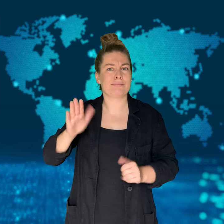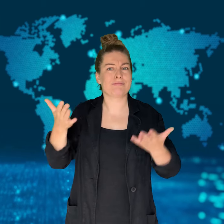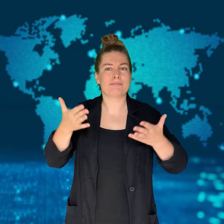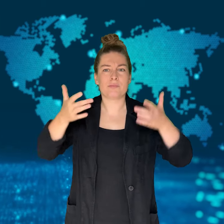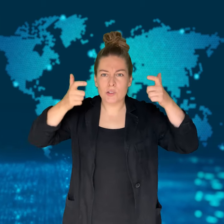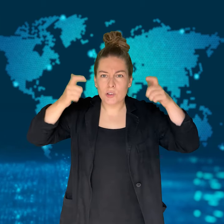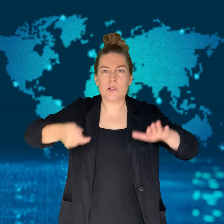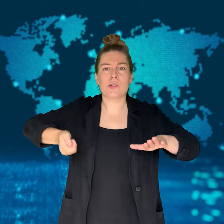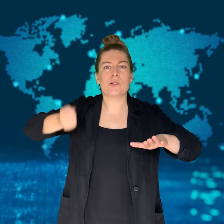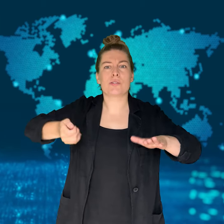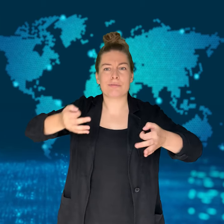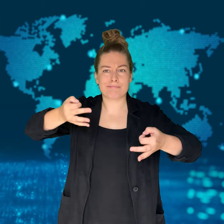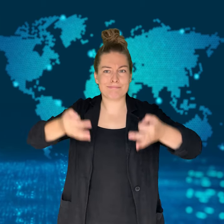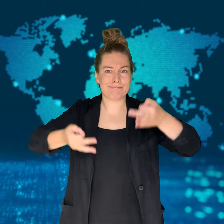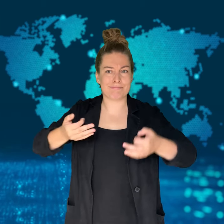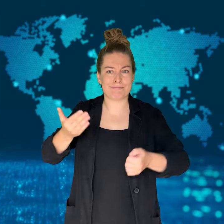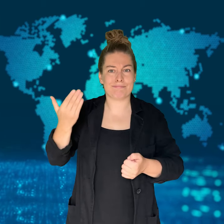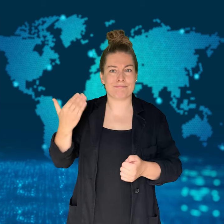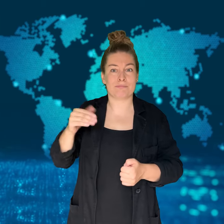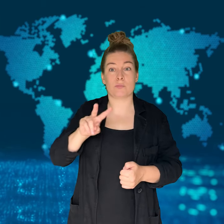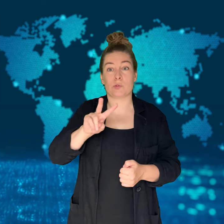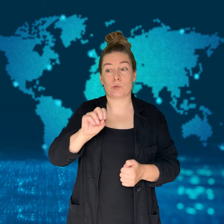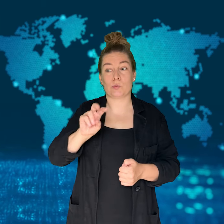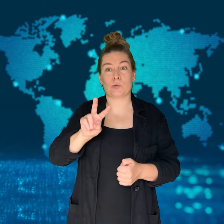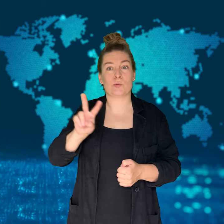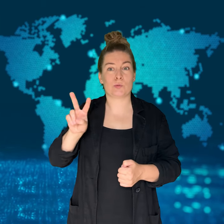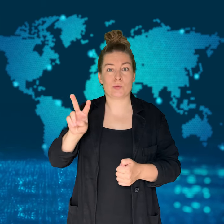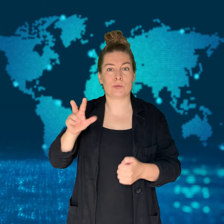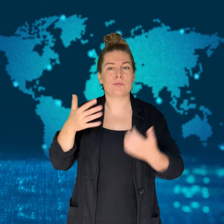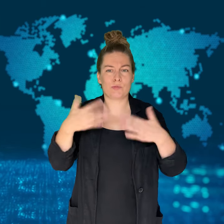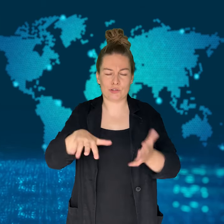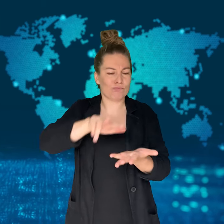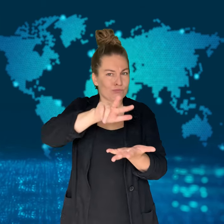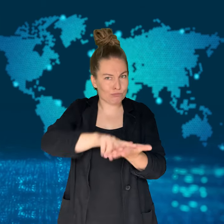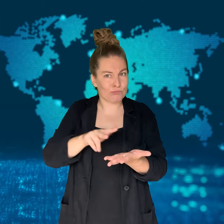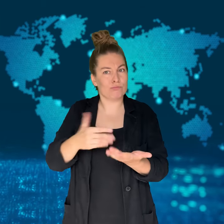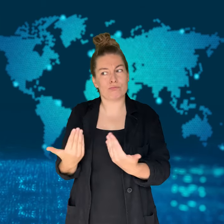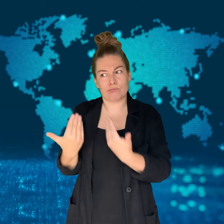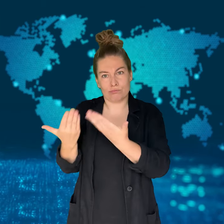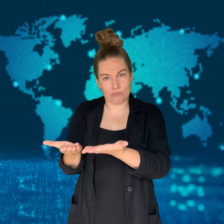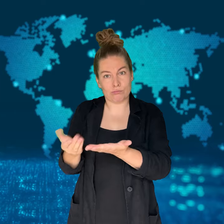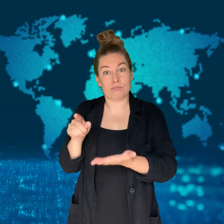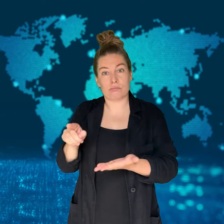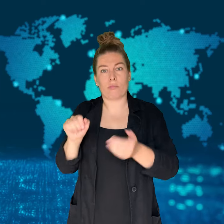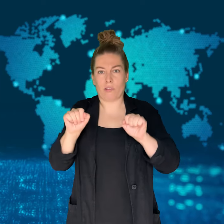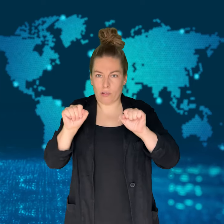she could use that argument by the defense during the trial.